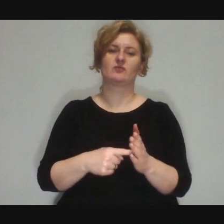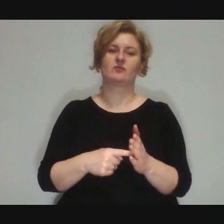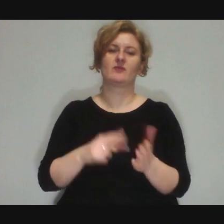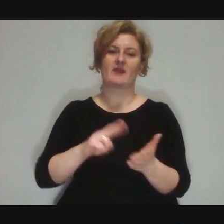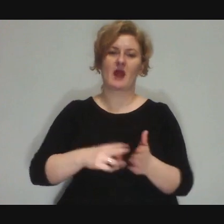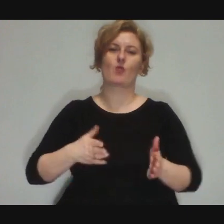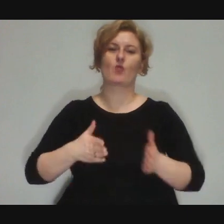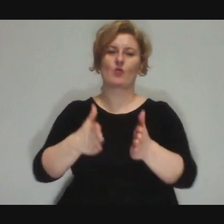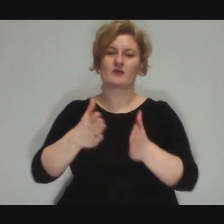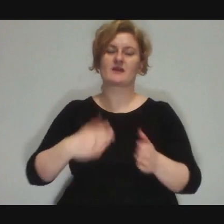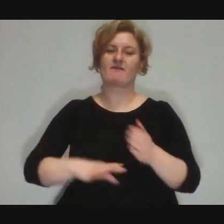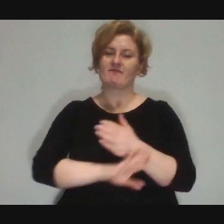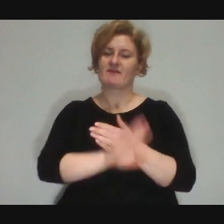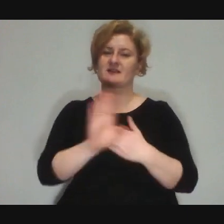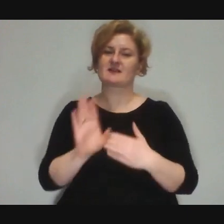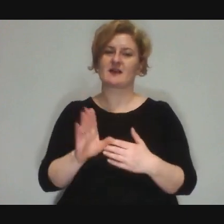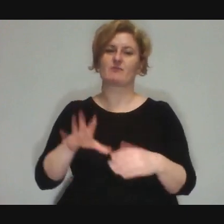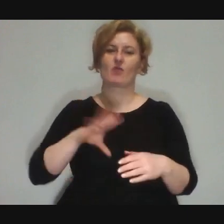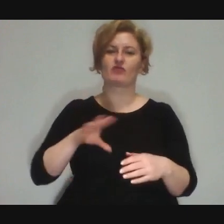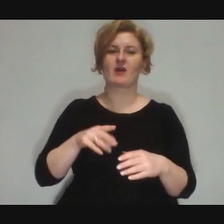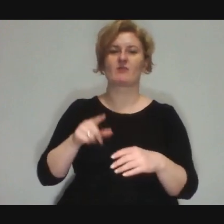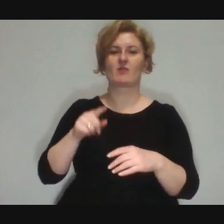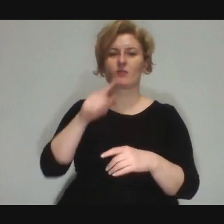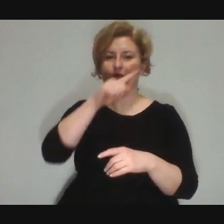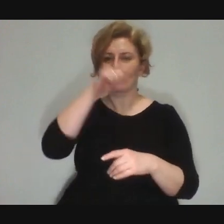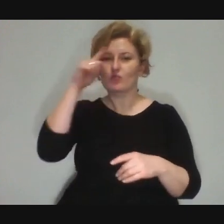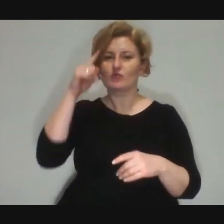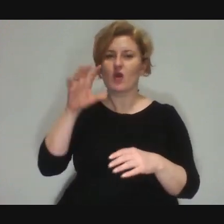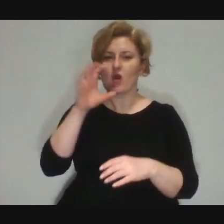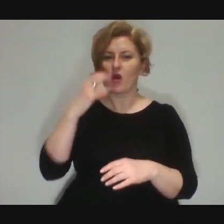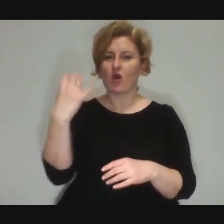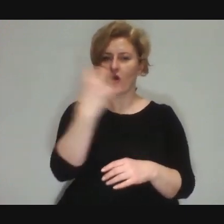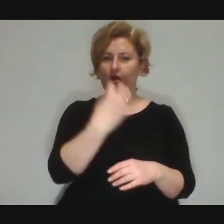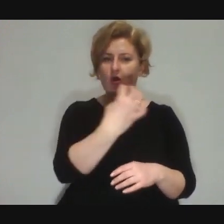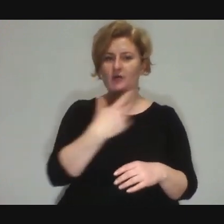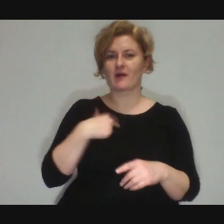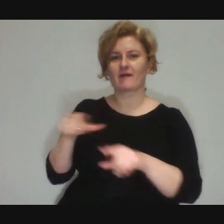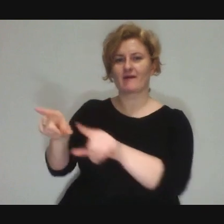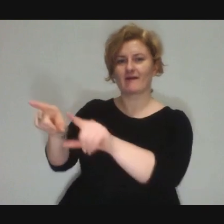as you said, we can take someone from the audience, interact with that person...